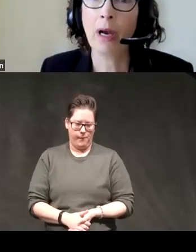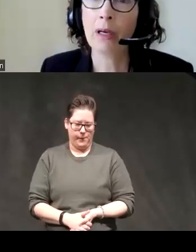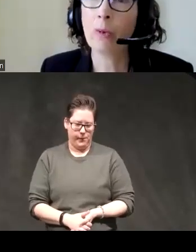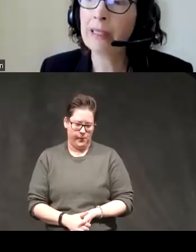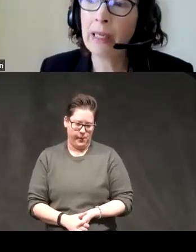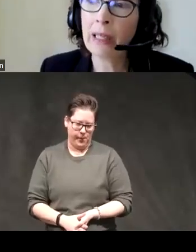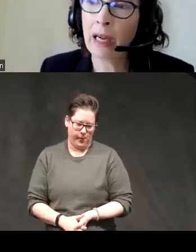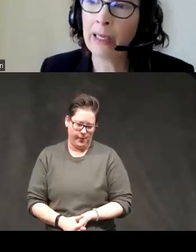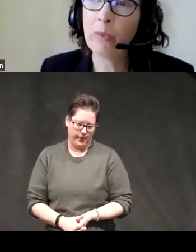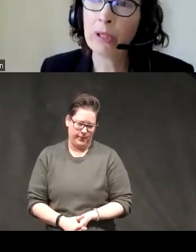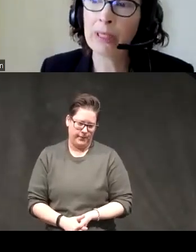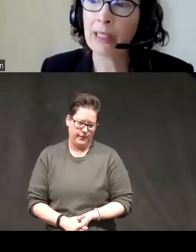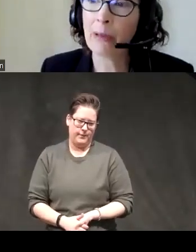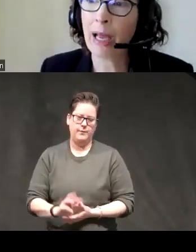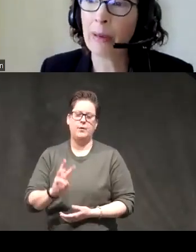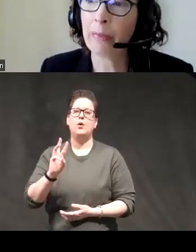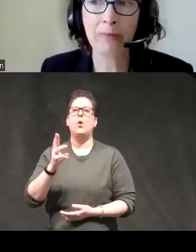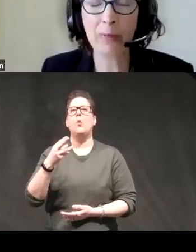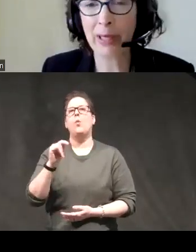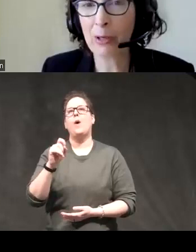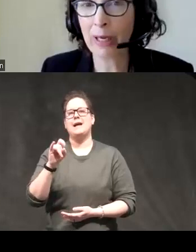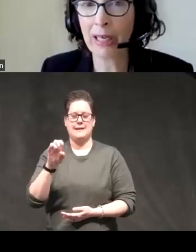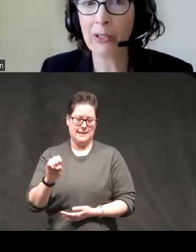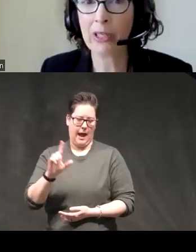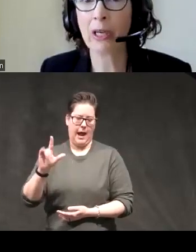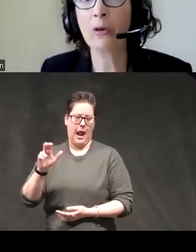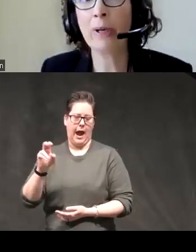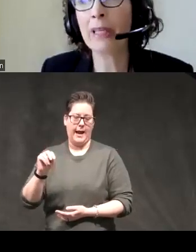white side and line them put this in the map more than 20 years ago when